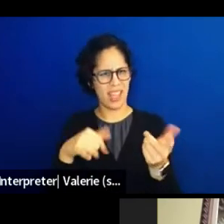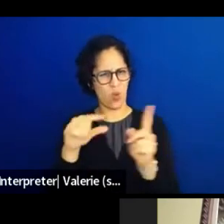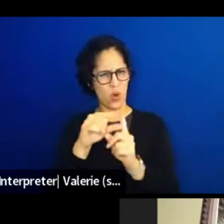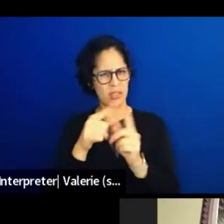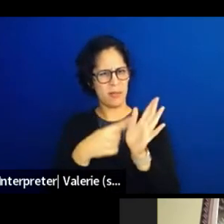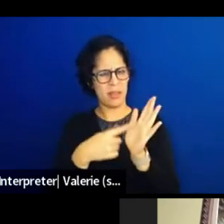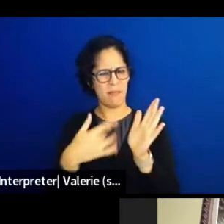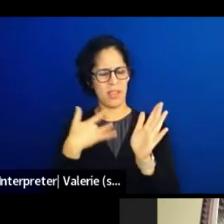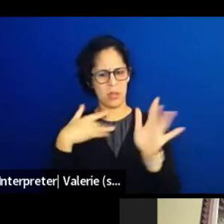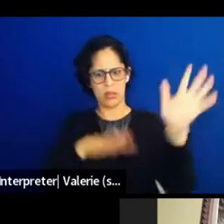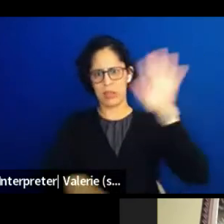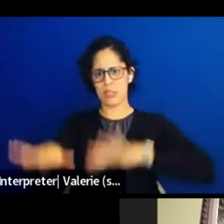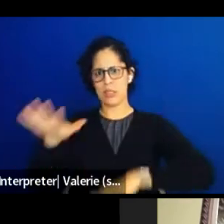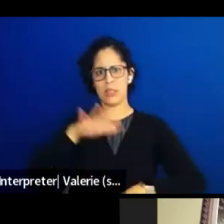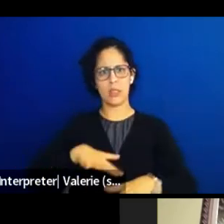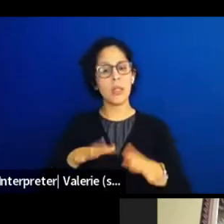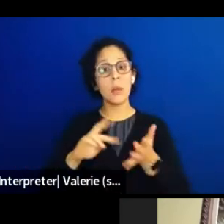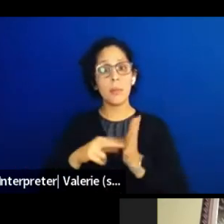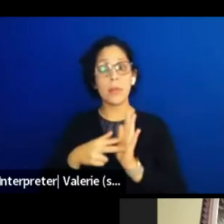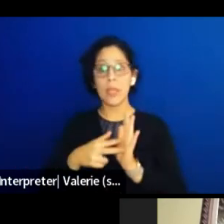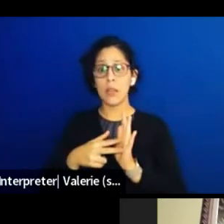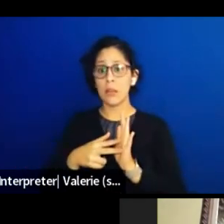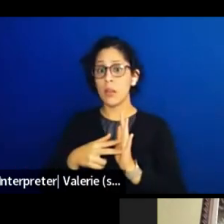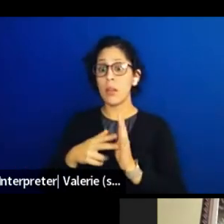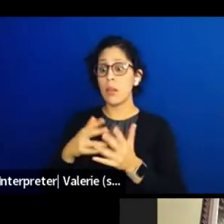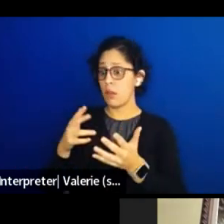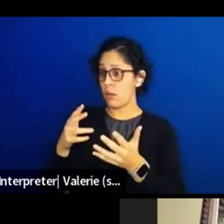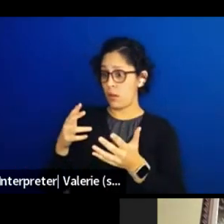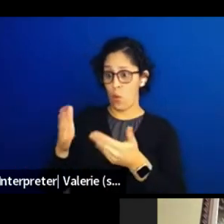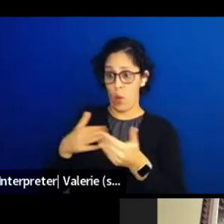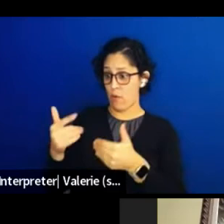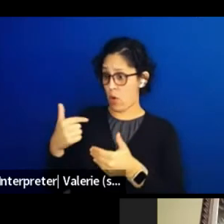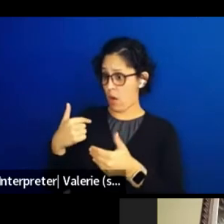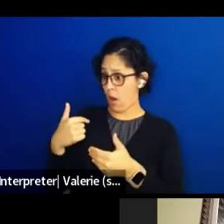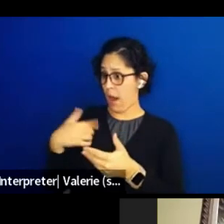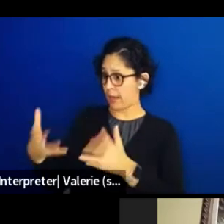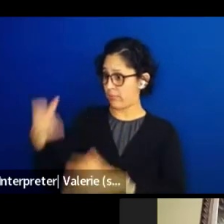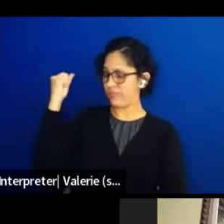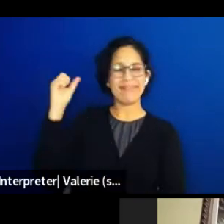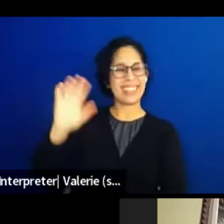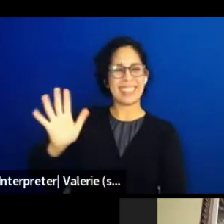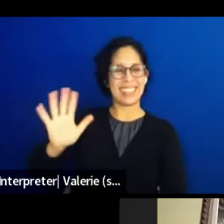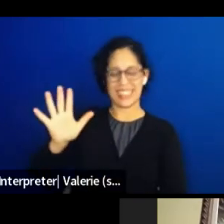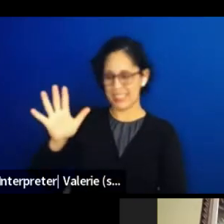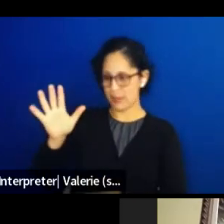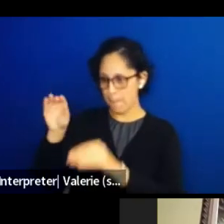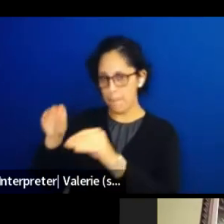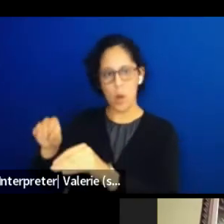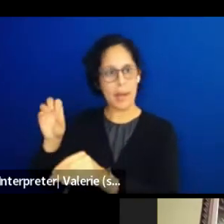Don't use it, preserve and use it wisely, conserve, but overall, like the things